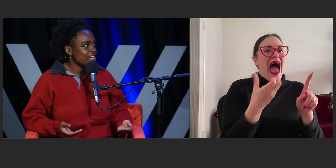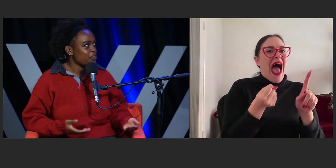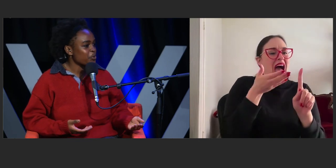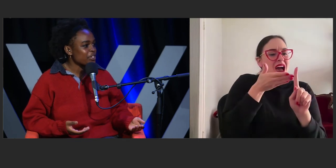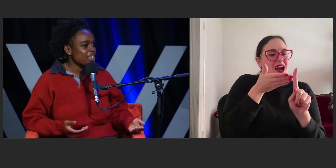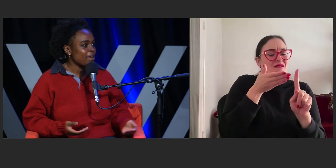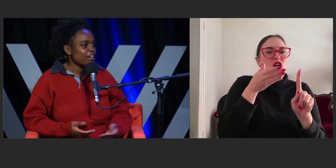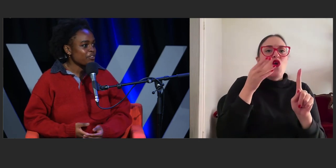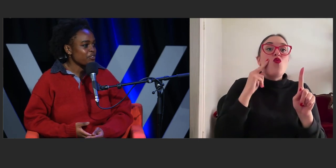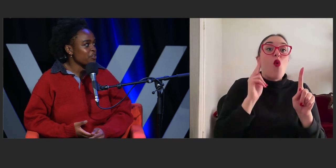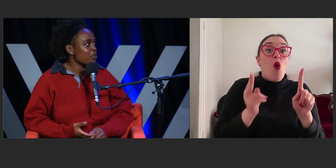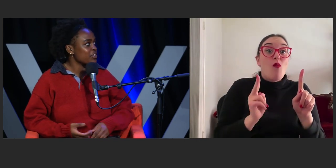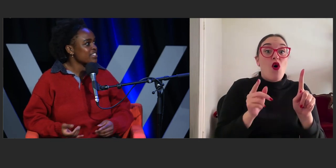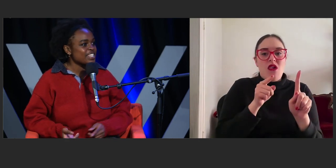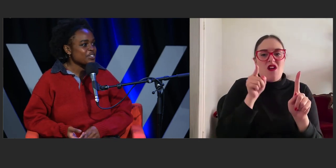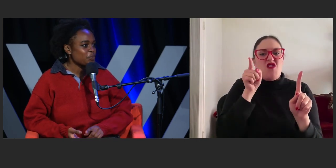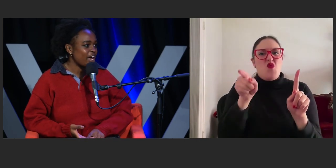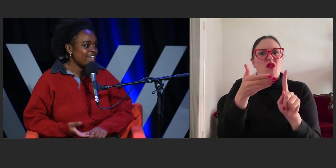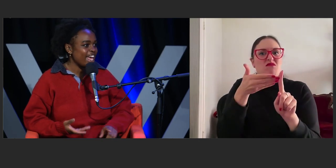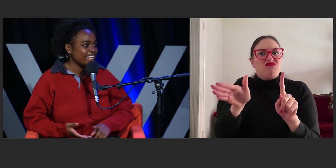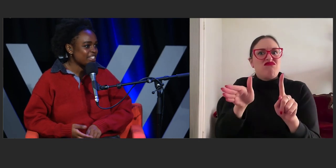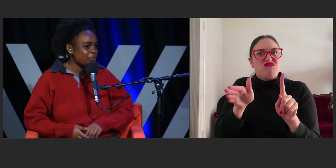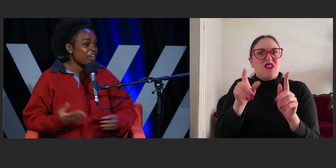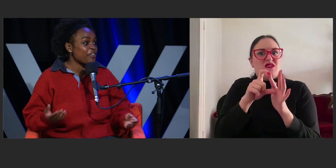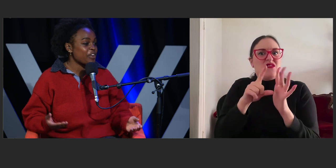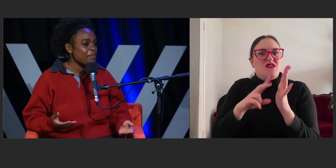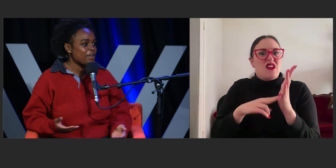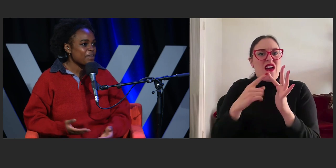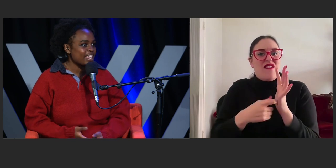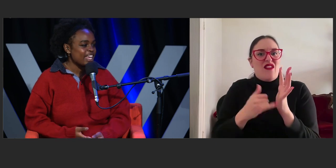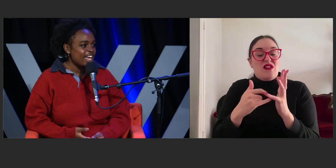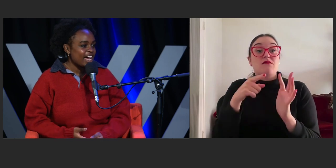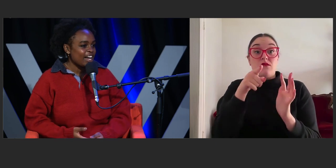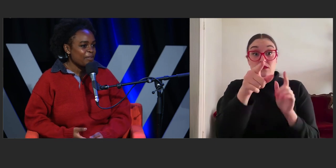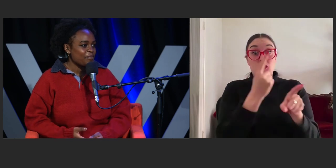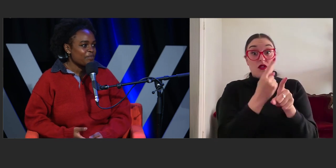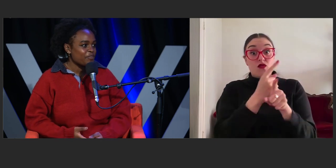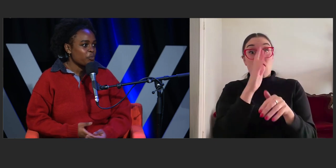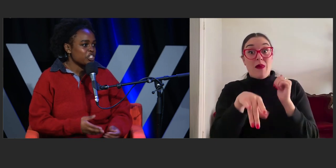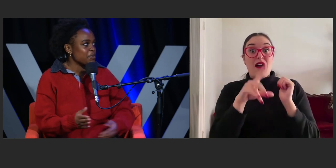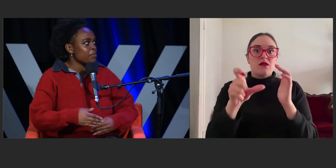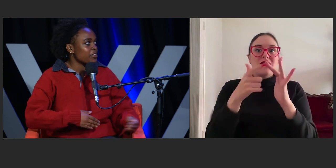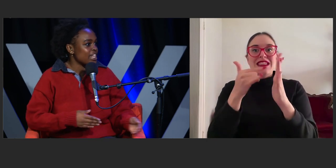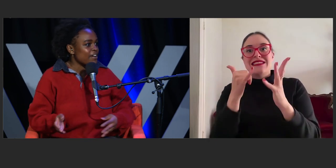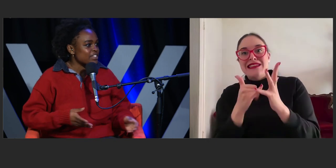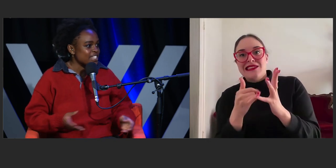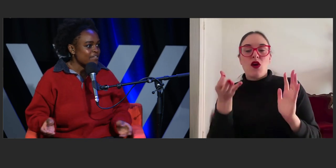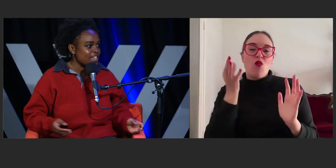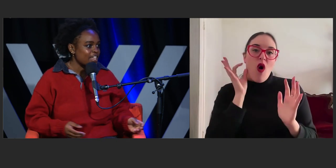that you're talking about of the cis white het, whatever it may be, from which people then have to deviate.